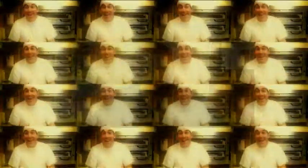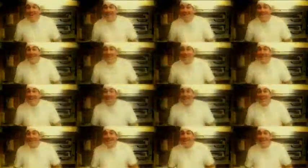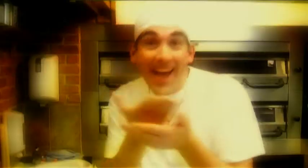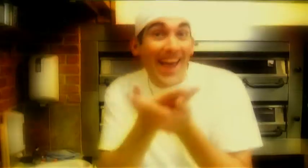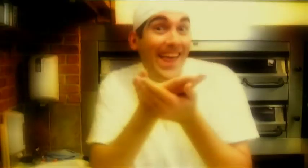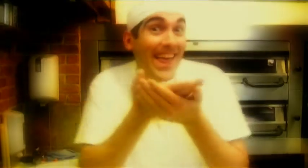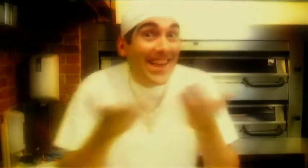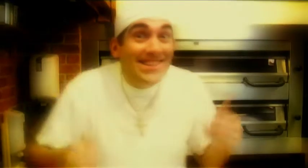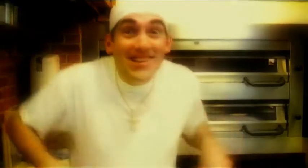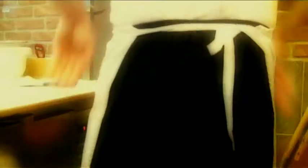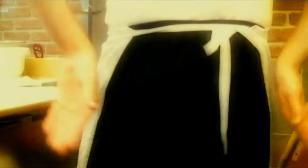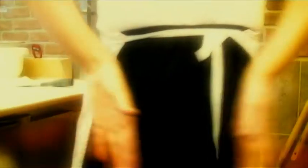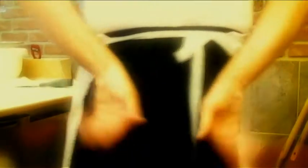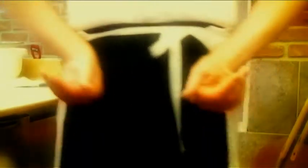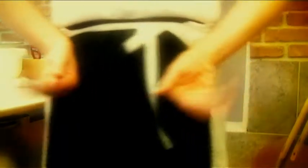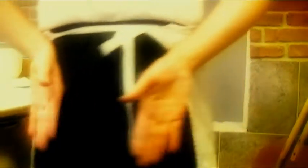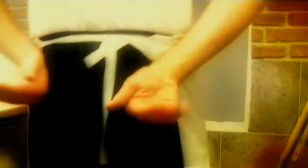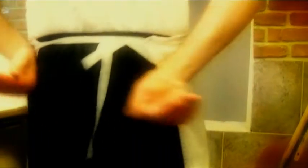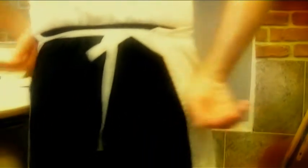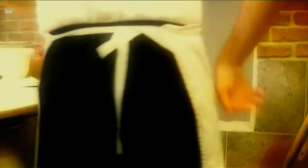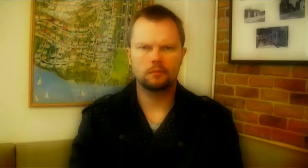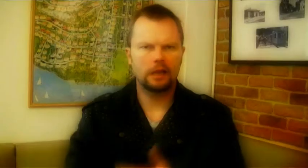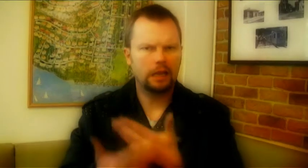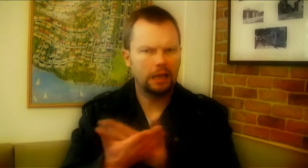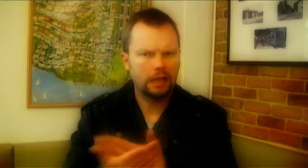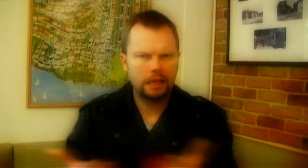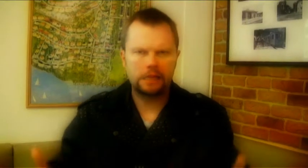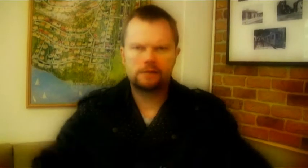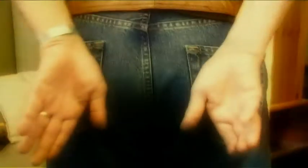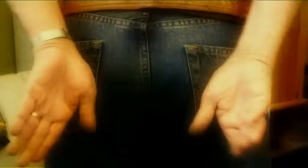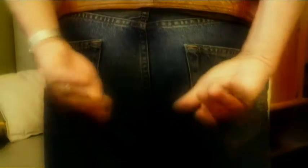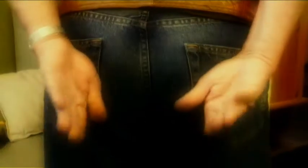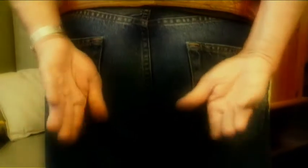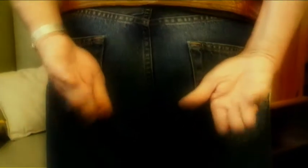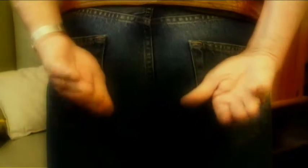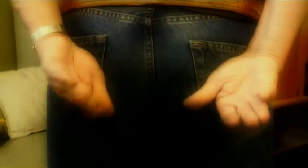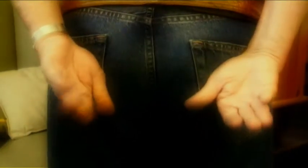No tails, no tails have they.